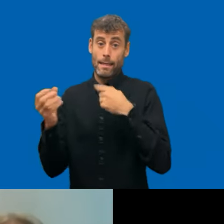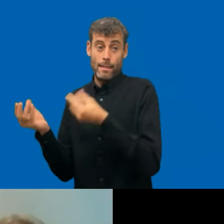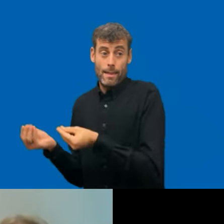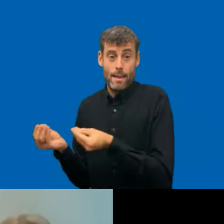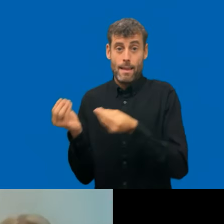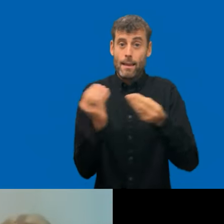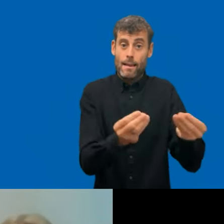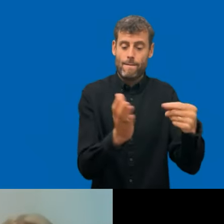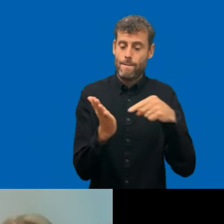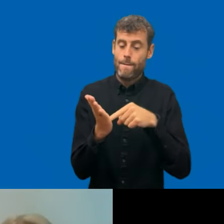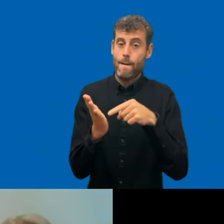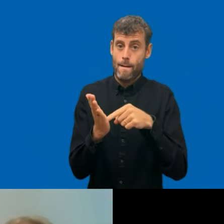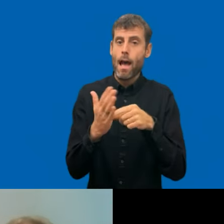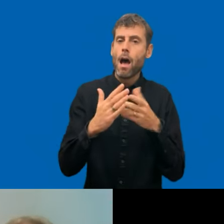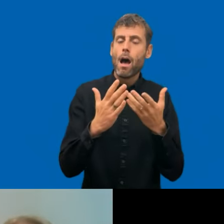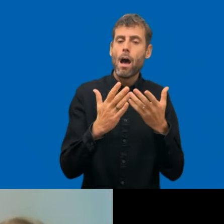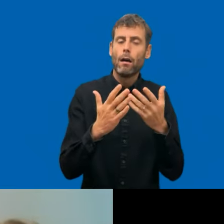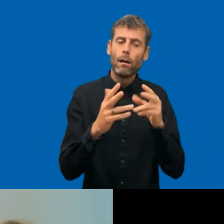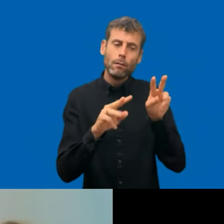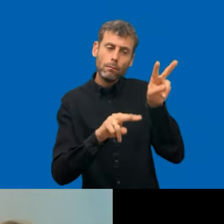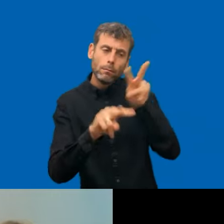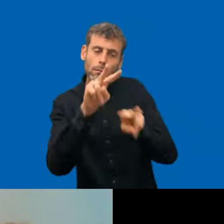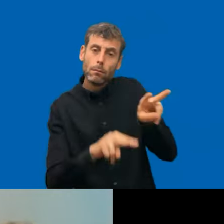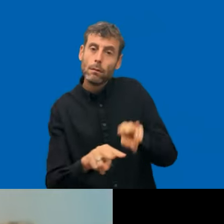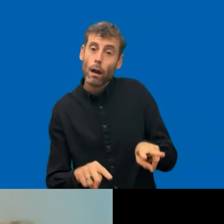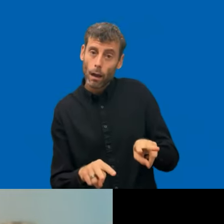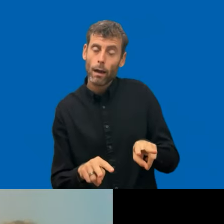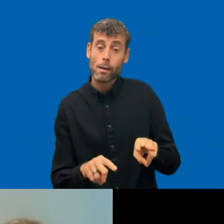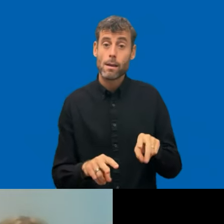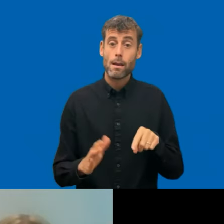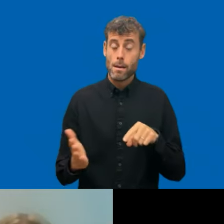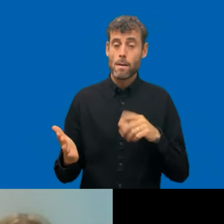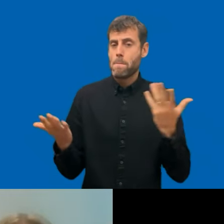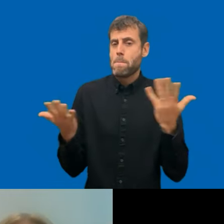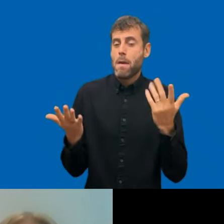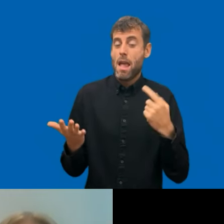creates focus in the organization, which helps improve the overall accessibility.